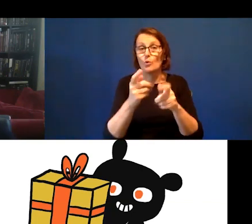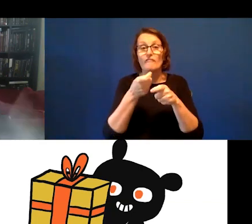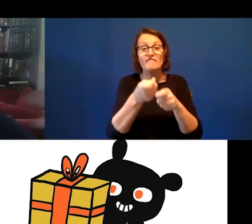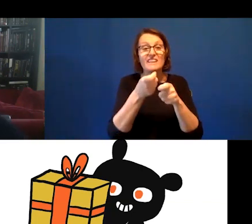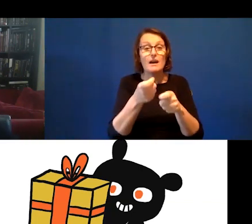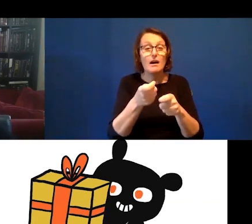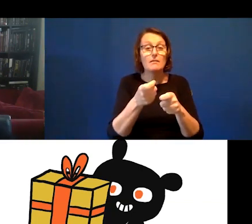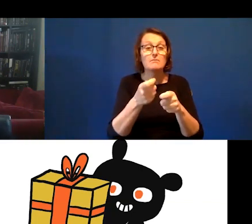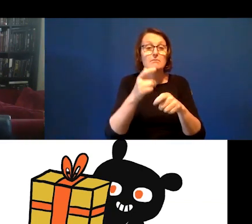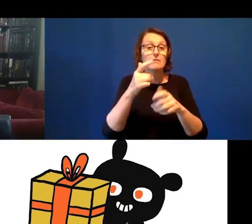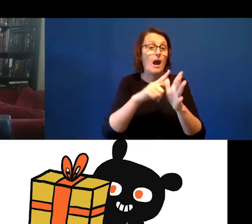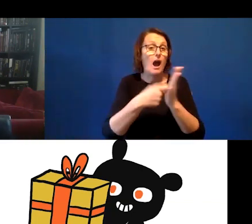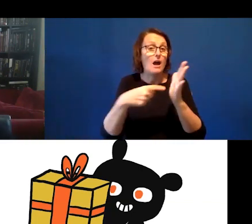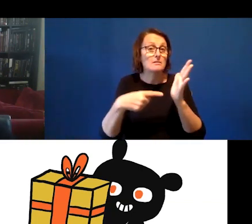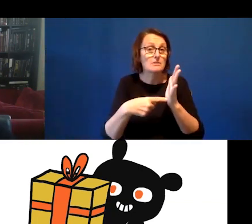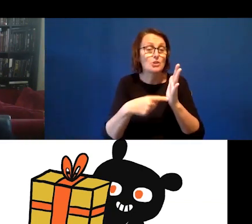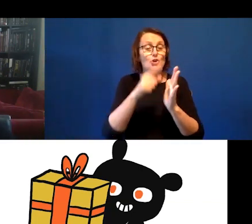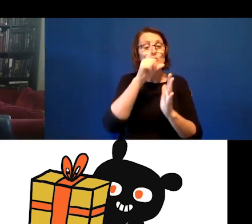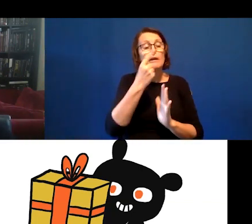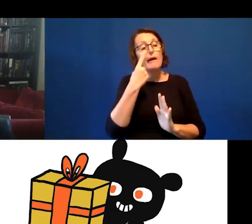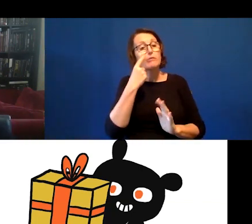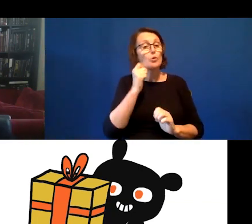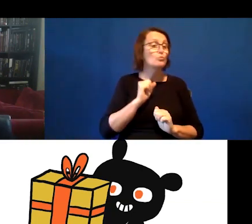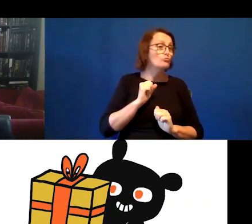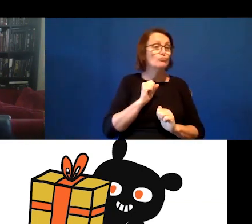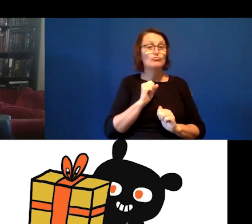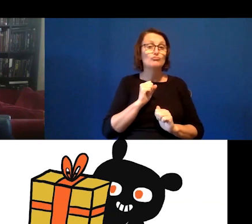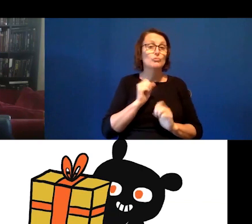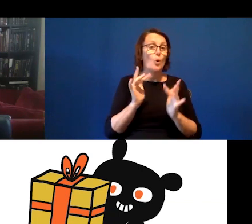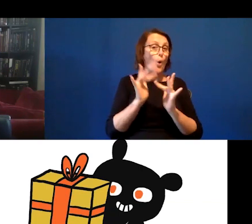experiment with what it's like in the digital and the online context